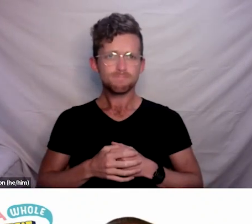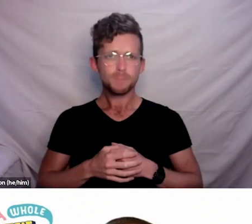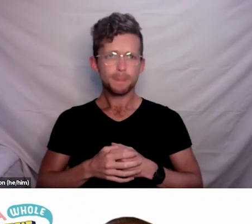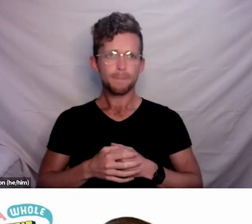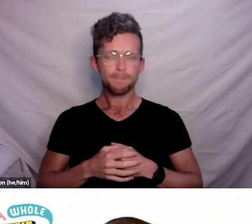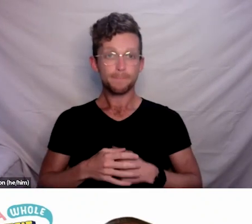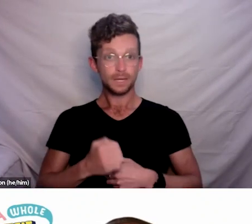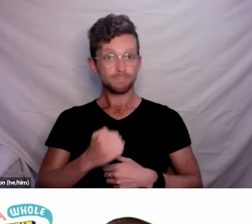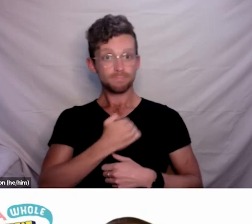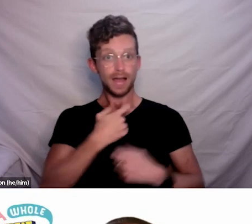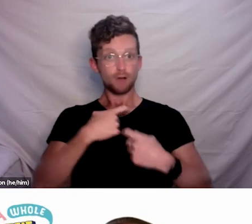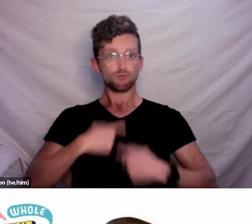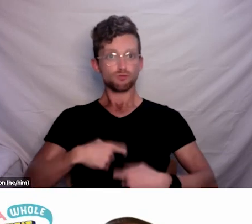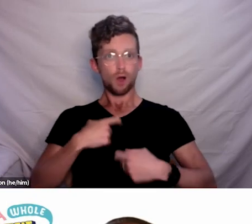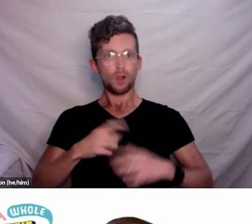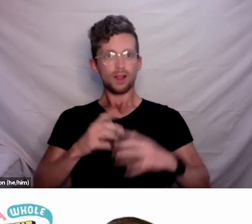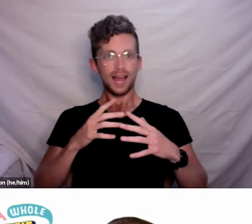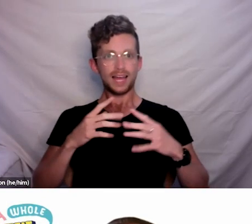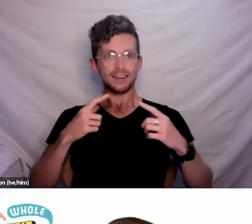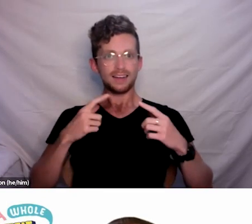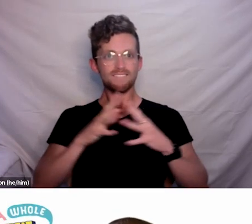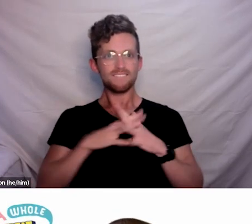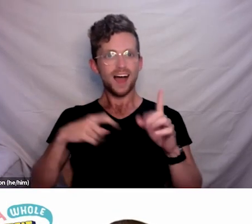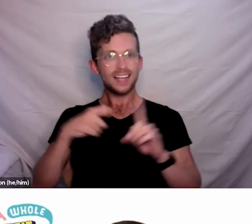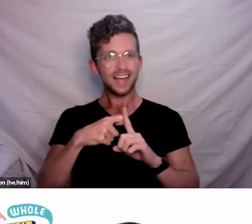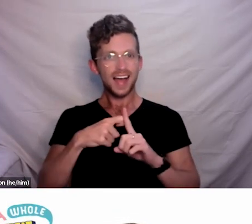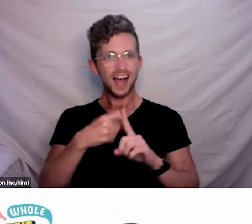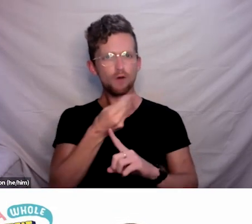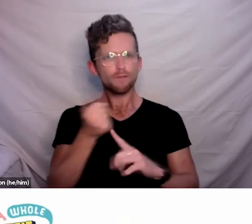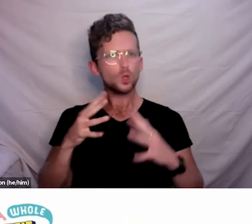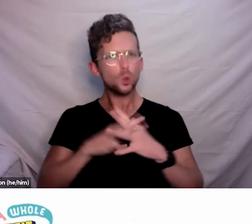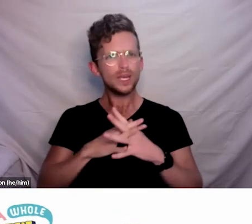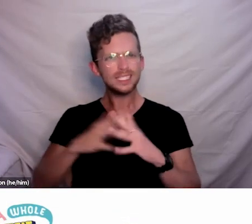the last few weeks has been working alongside and providing advice